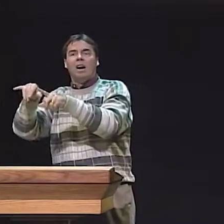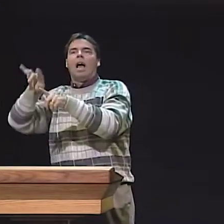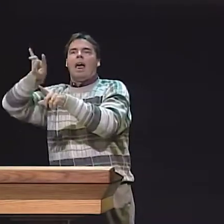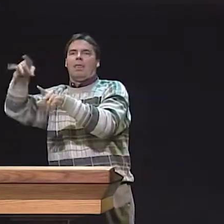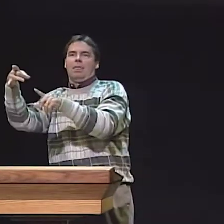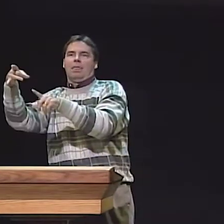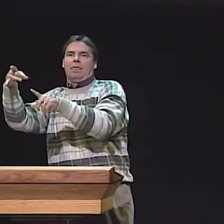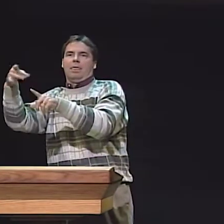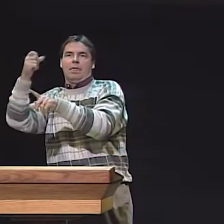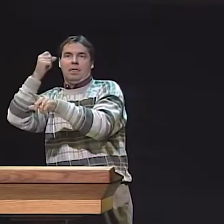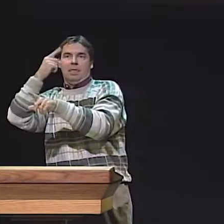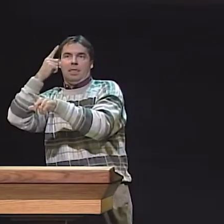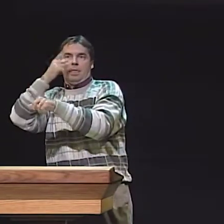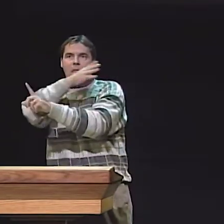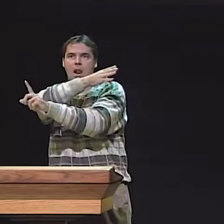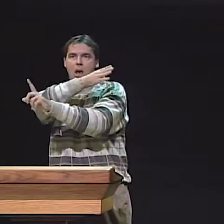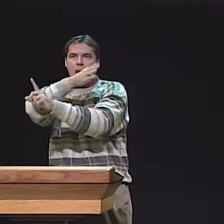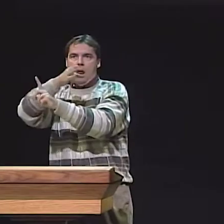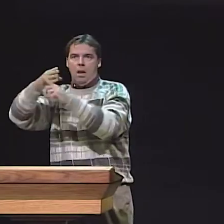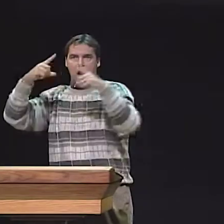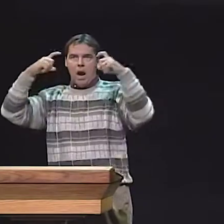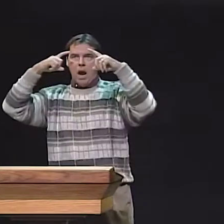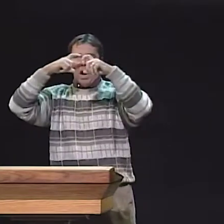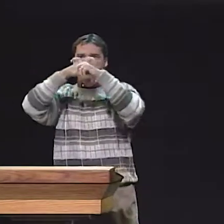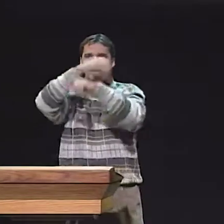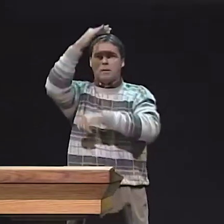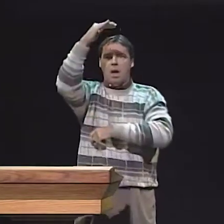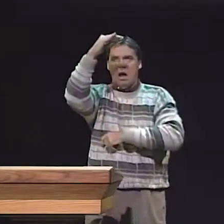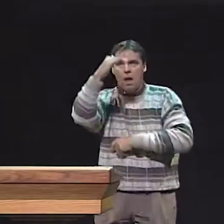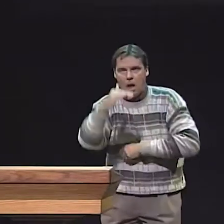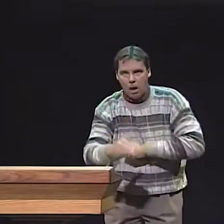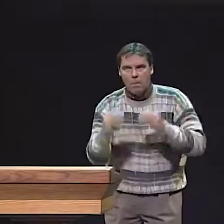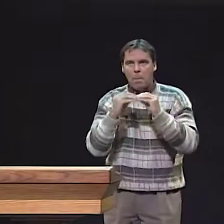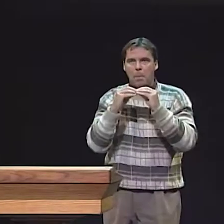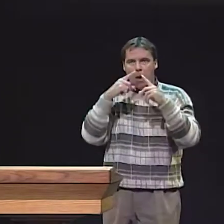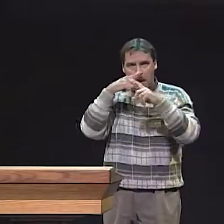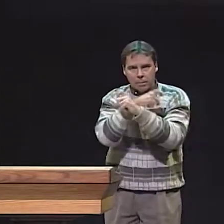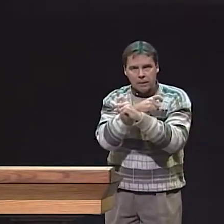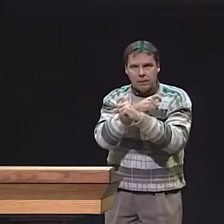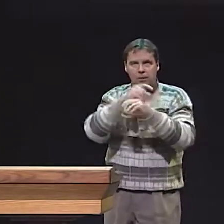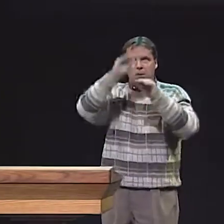THAT DEAF CHILDREN LEARN THE STRUCTURES OF SIGN LANGUAGE STARTING WITH SINGLE SENTENCES